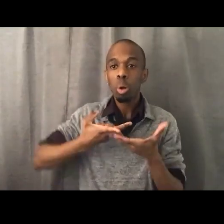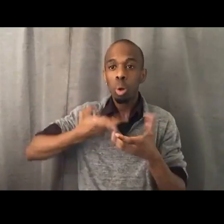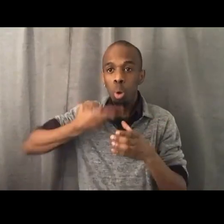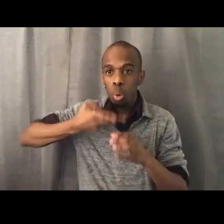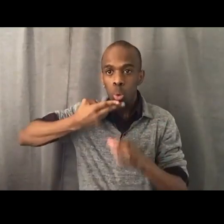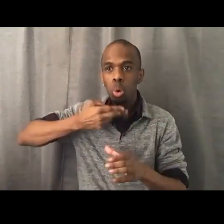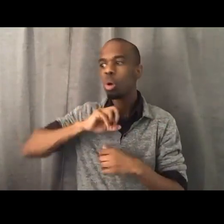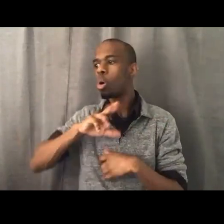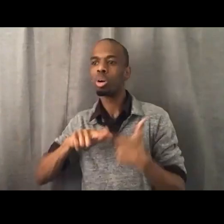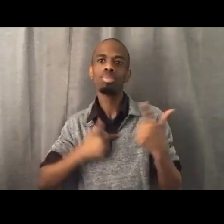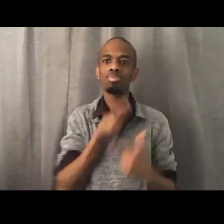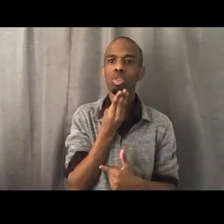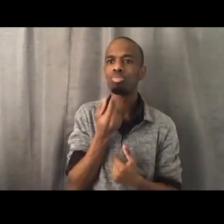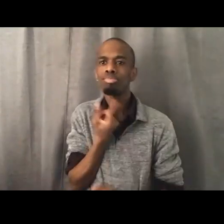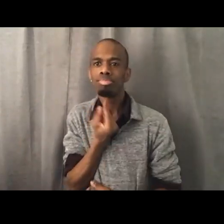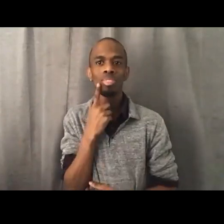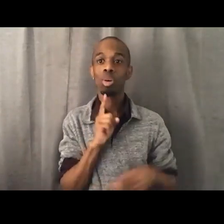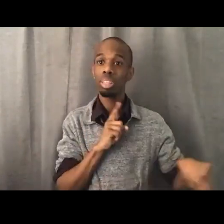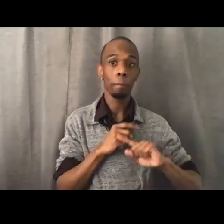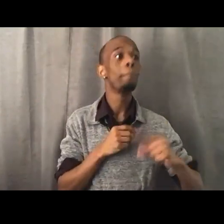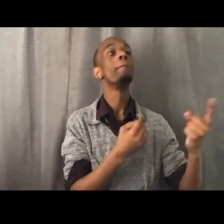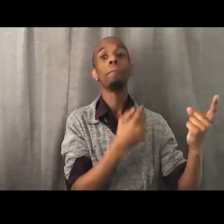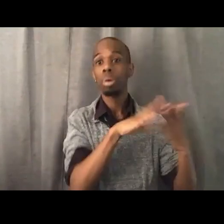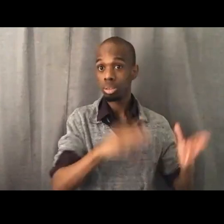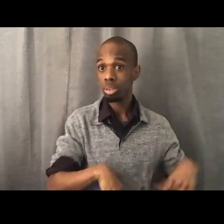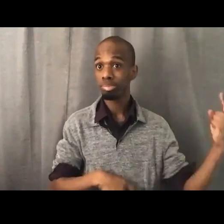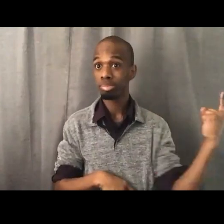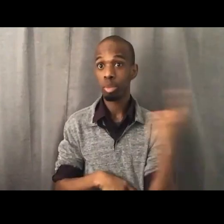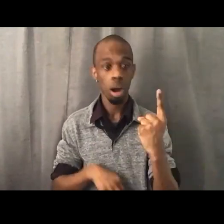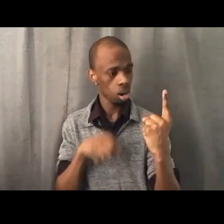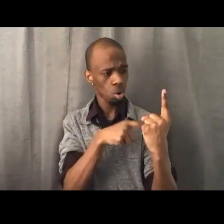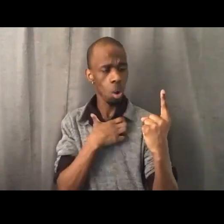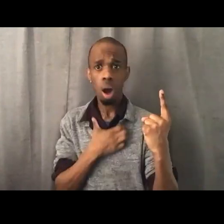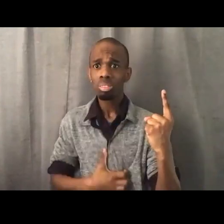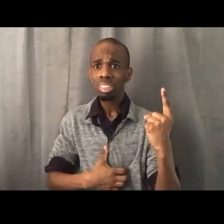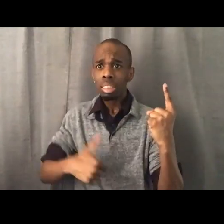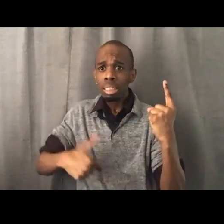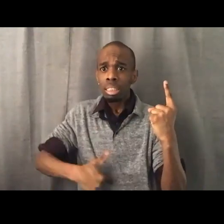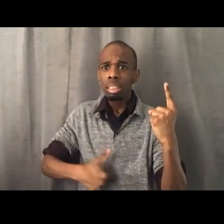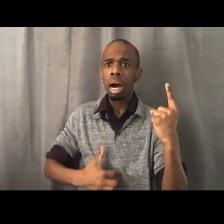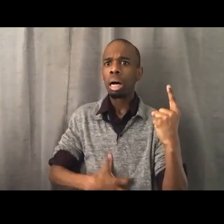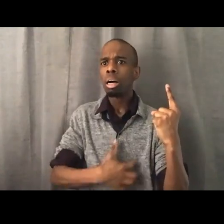This is your space, come in, and you can live off a cup of noodles and cuties for years, if you want to.